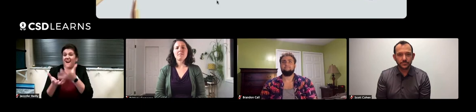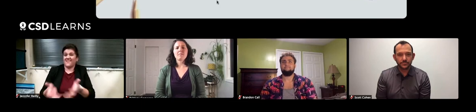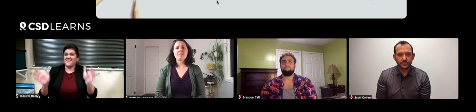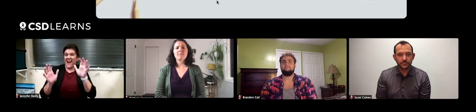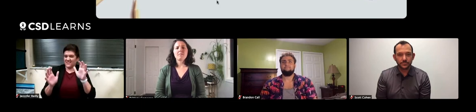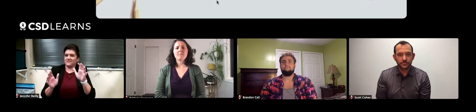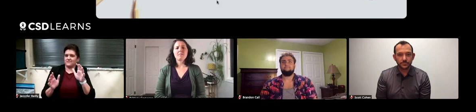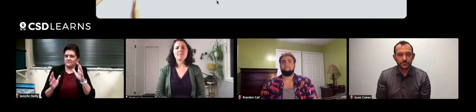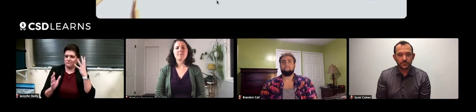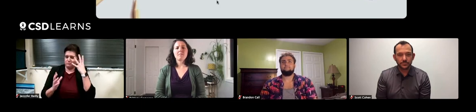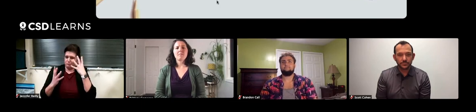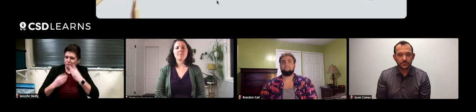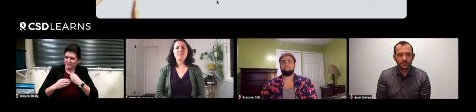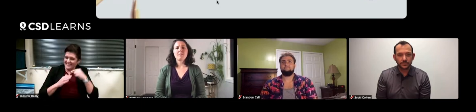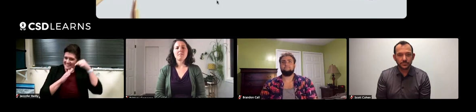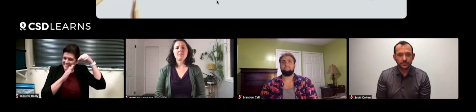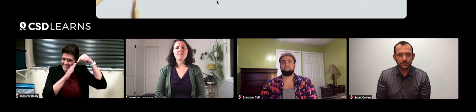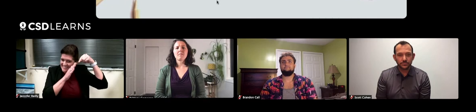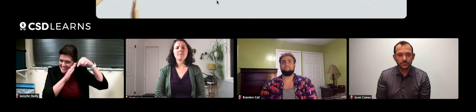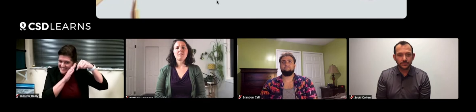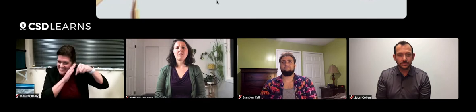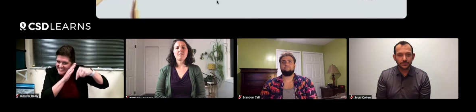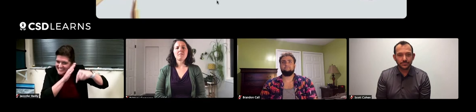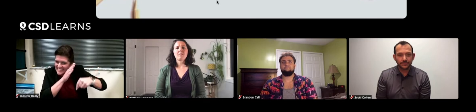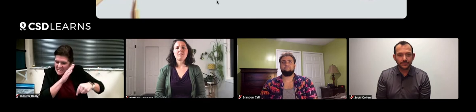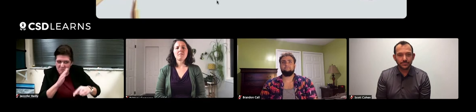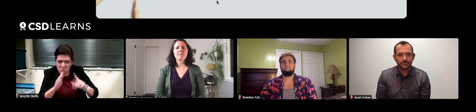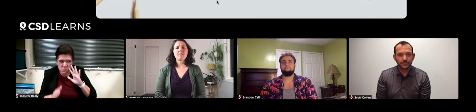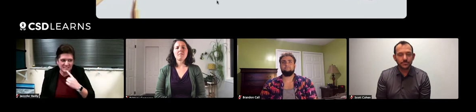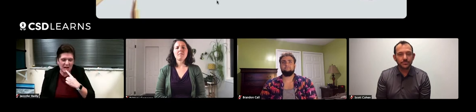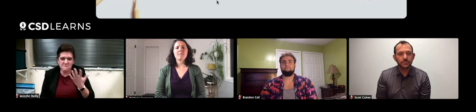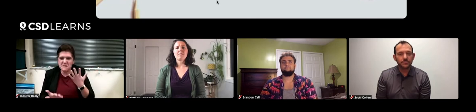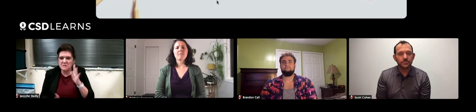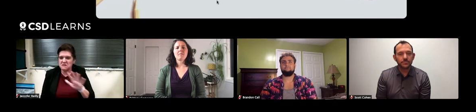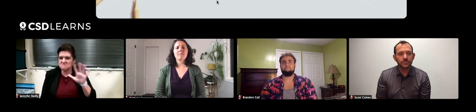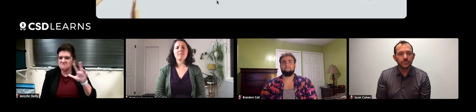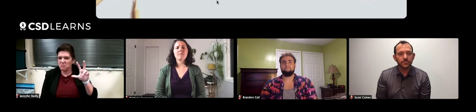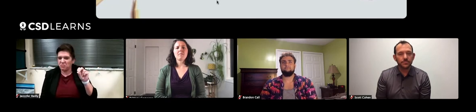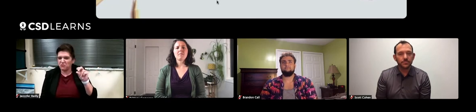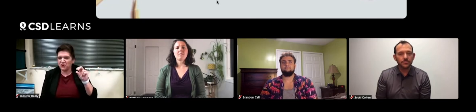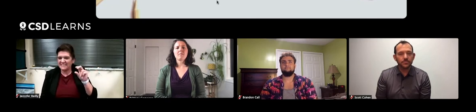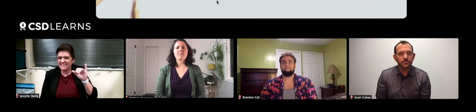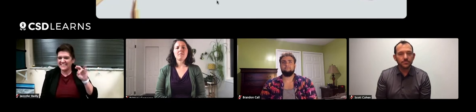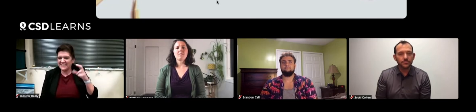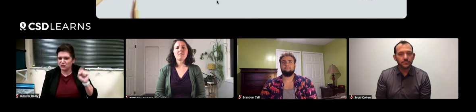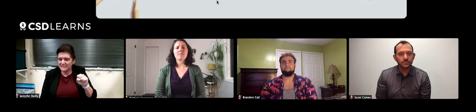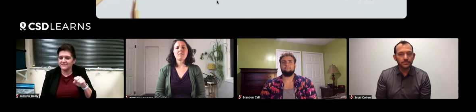And this nest was pretty deep. I would say it was probably about 30 inches.